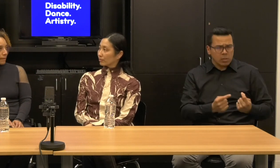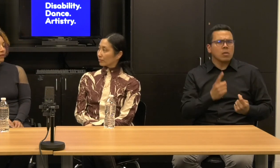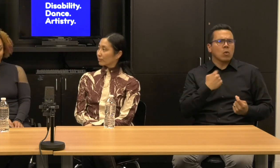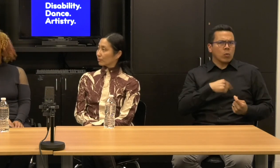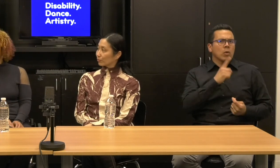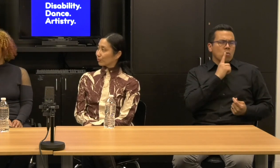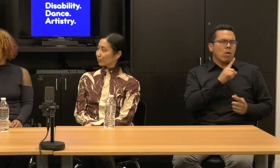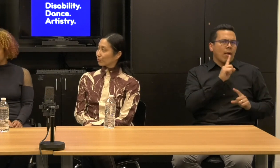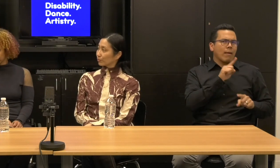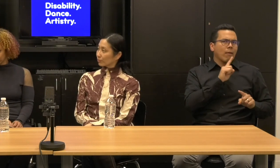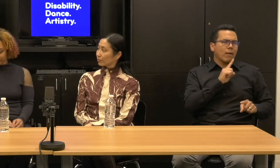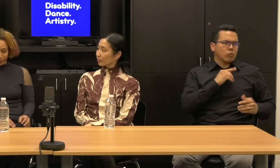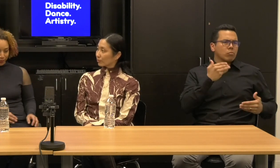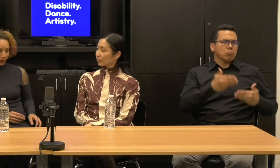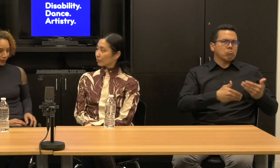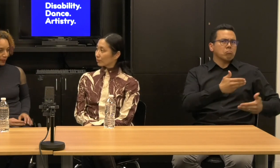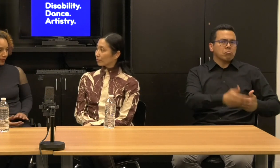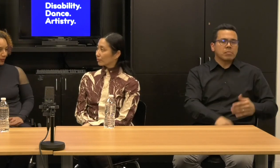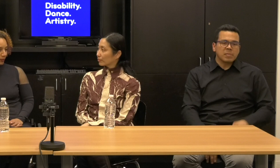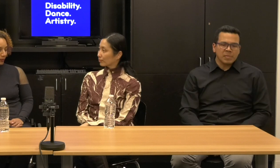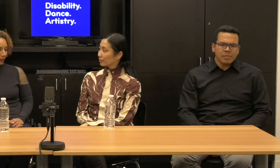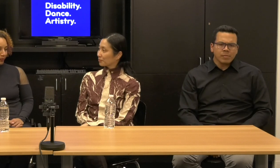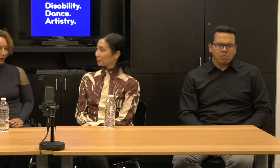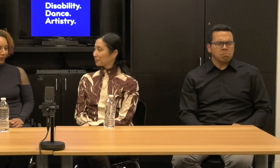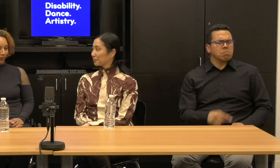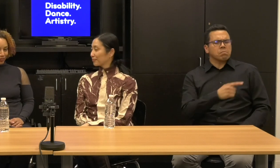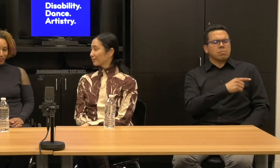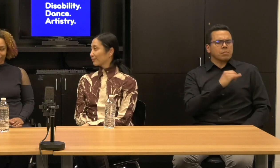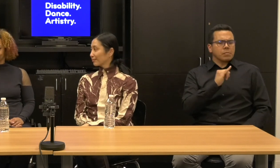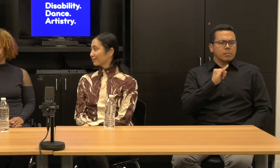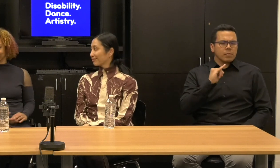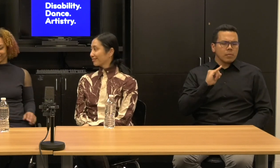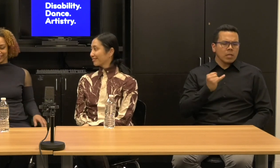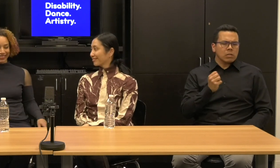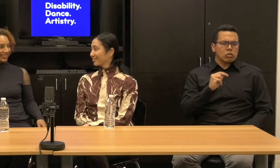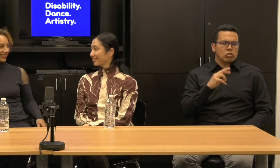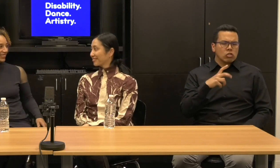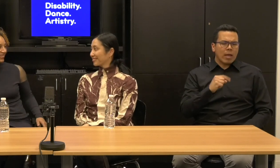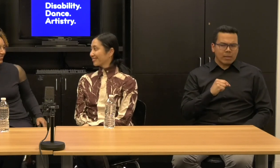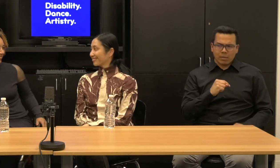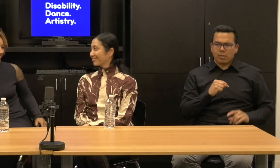So, but Janet, how, how did you.. you kind of just told us a little bit, right?